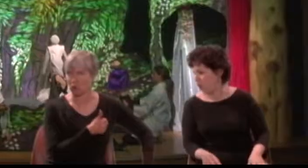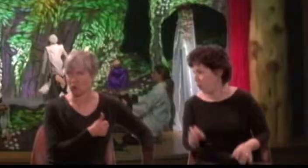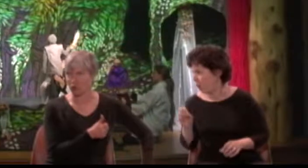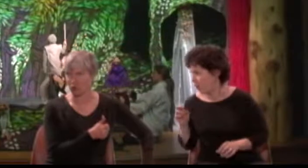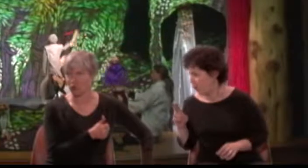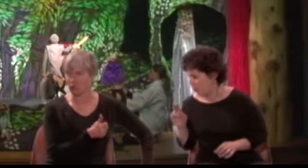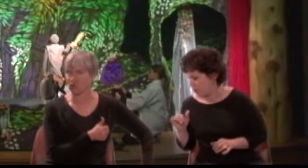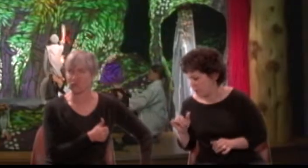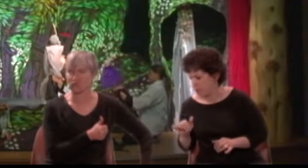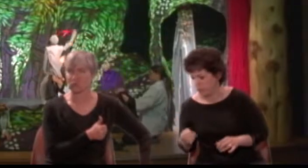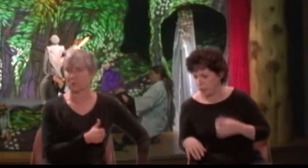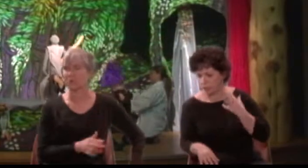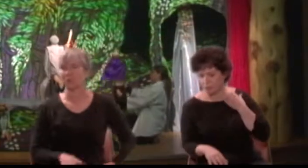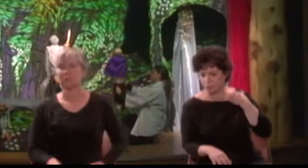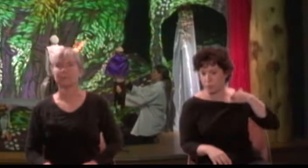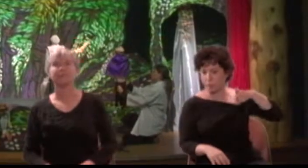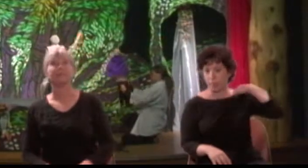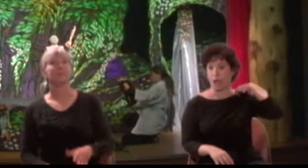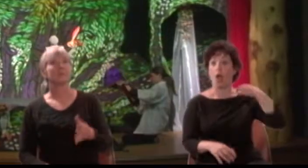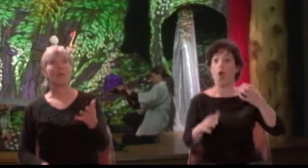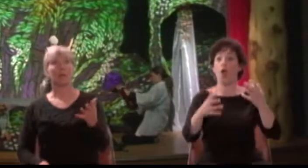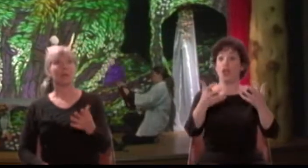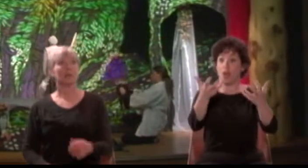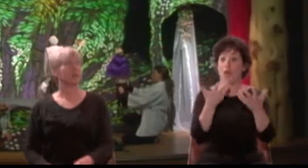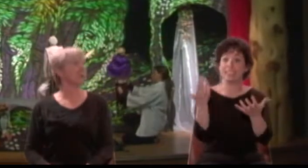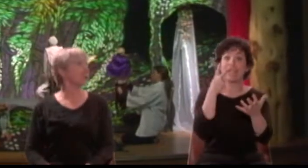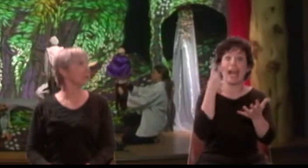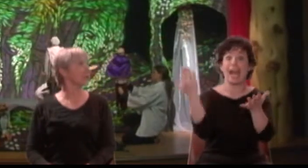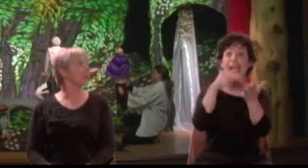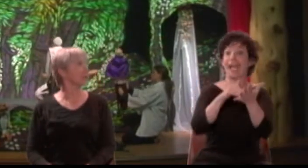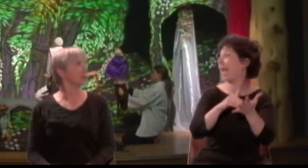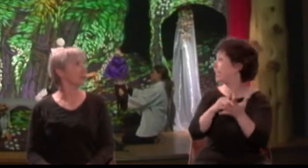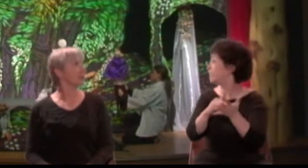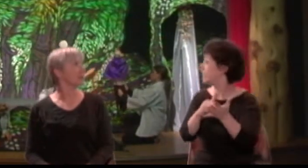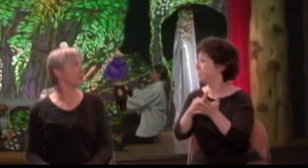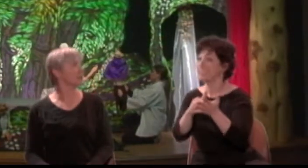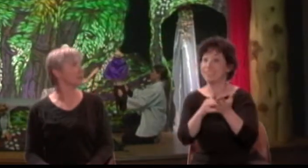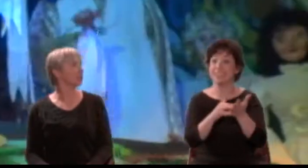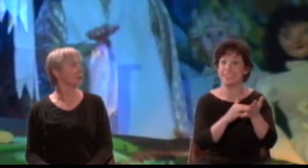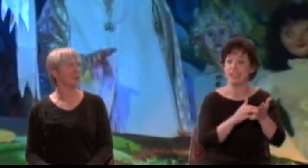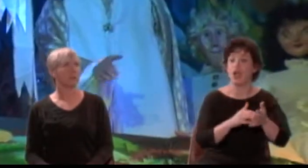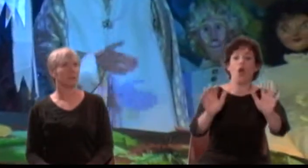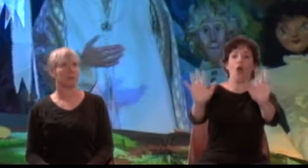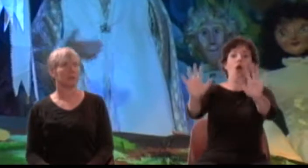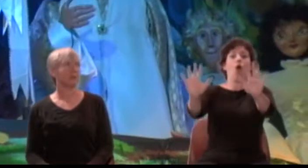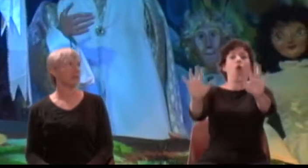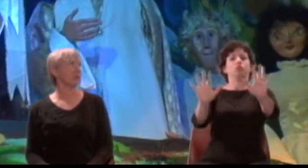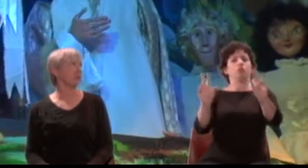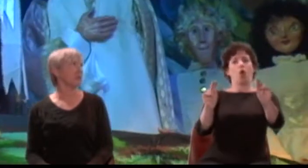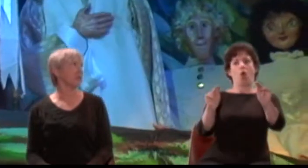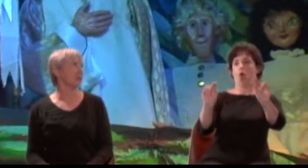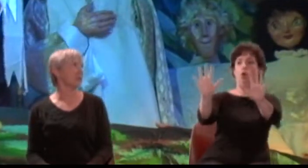Bottom: (To king) Will it please you to see the epilogue, or to hear a Bergomask dance? Theseus: No epilogue, I pray you;